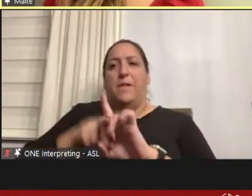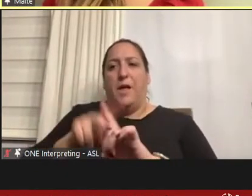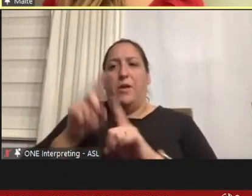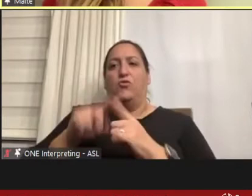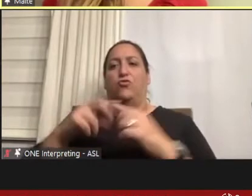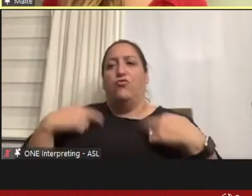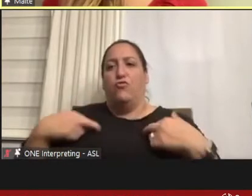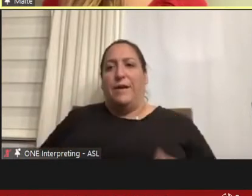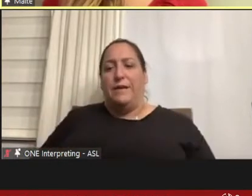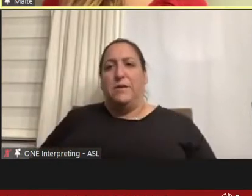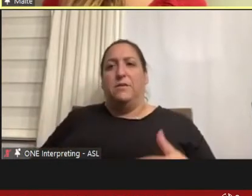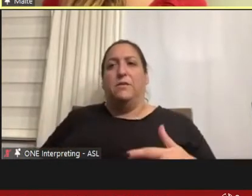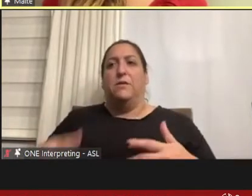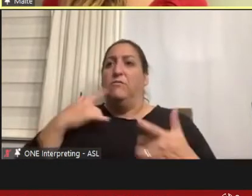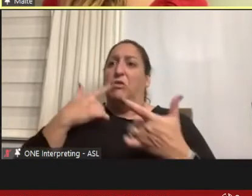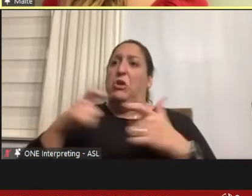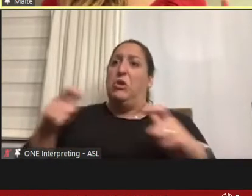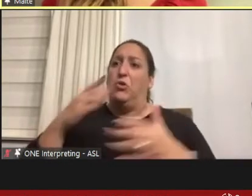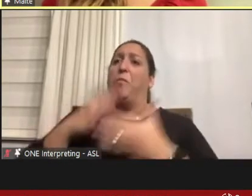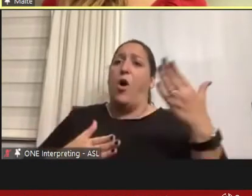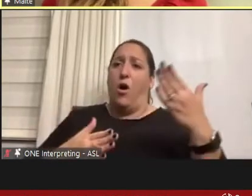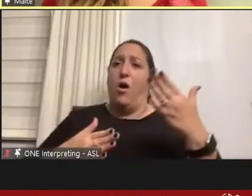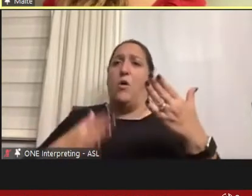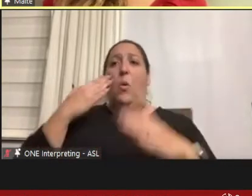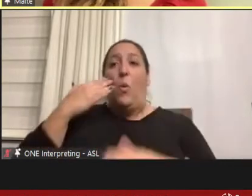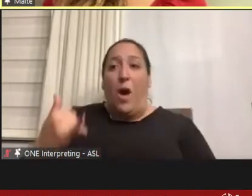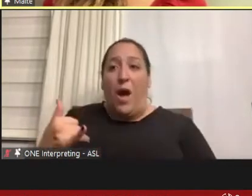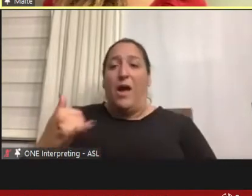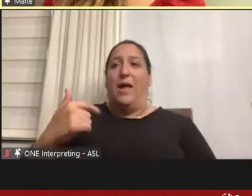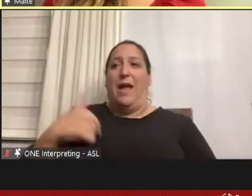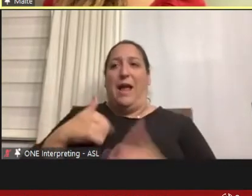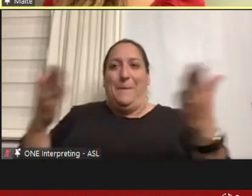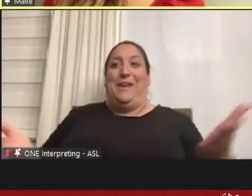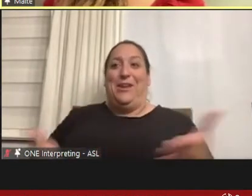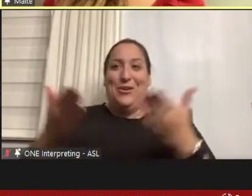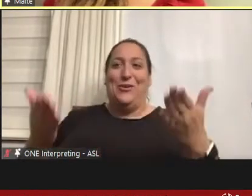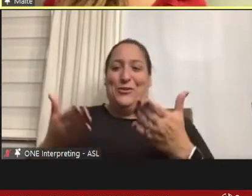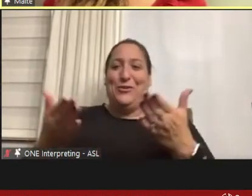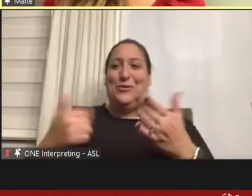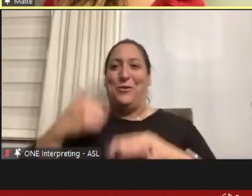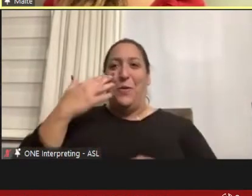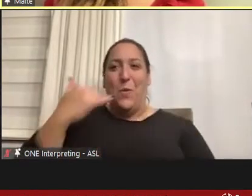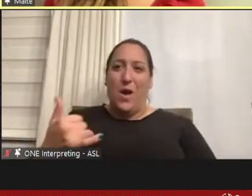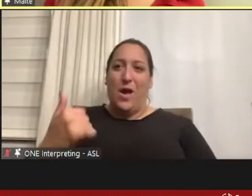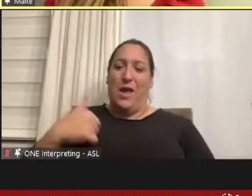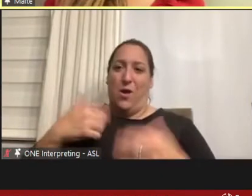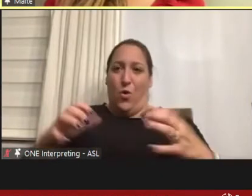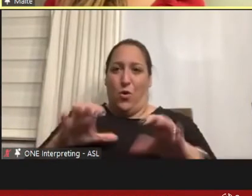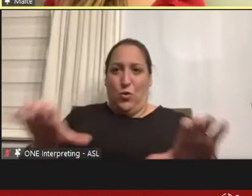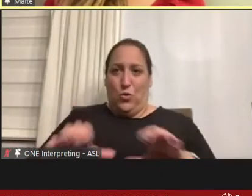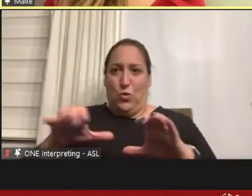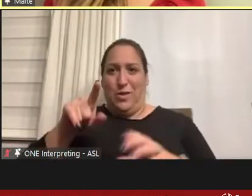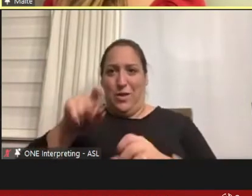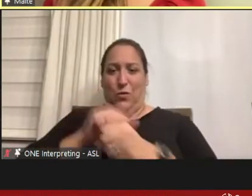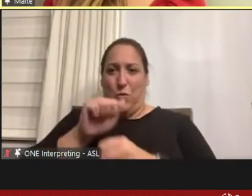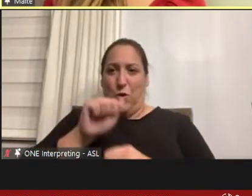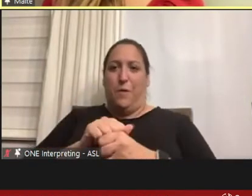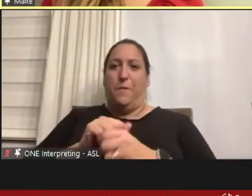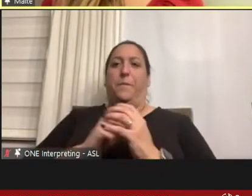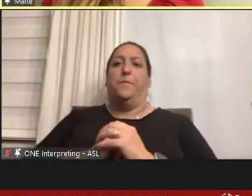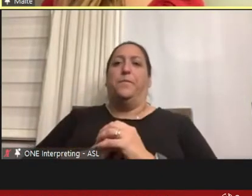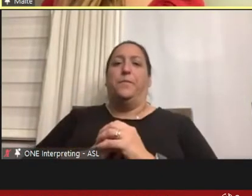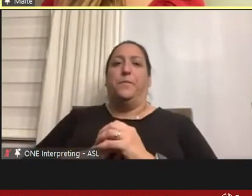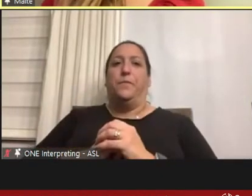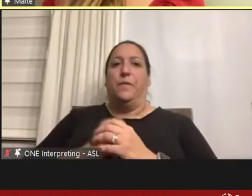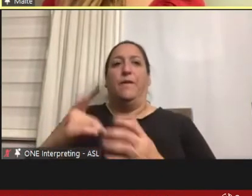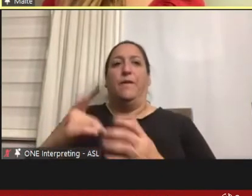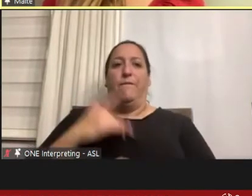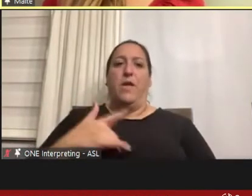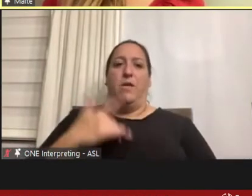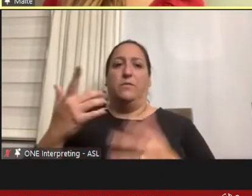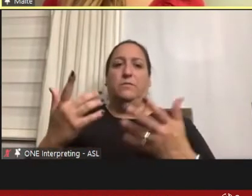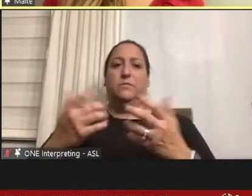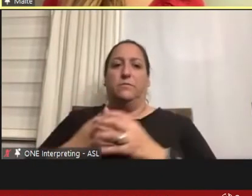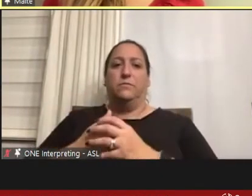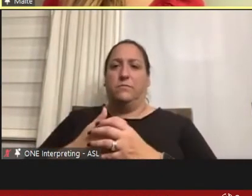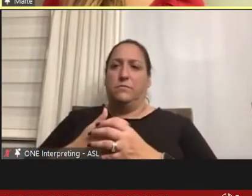such a huge part of why I am here, why I do this work. And it felt like it was